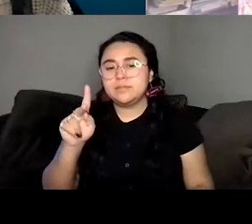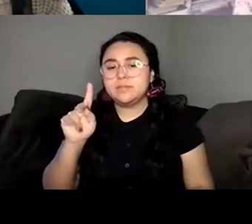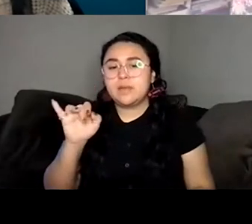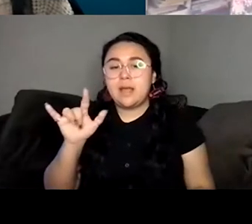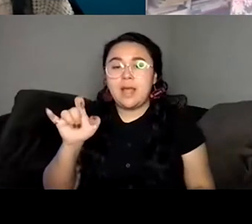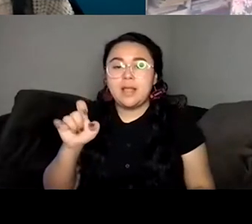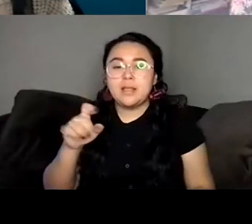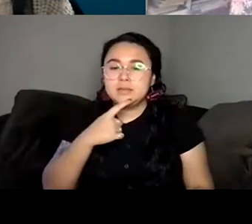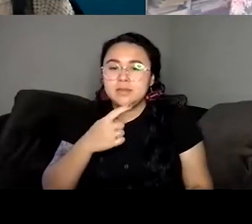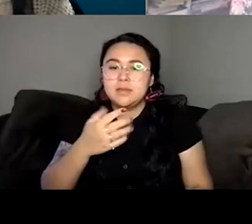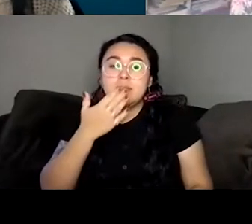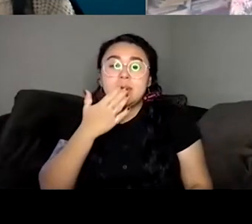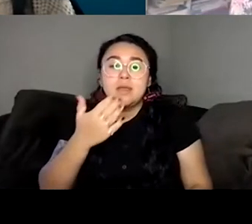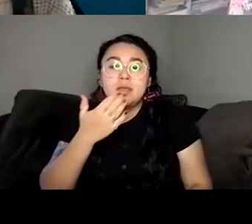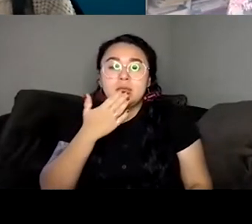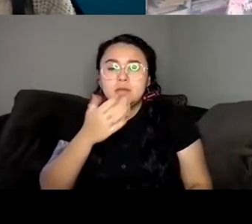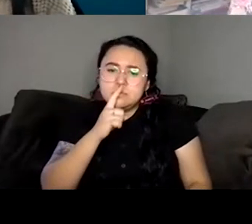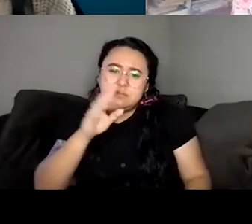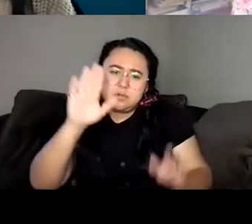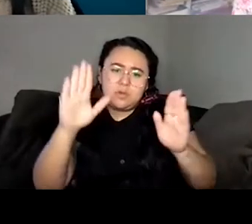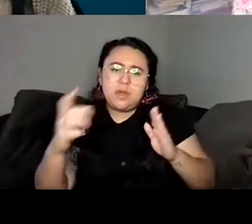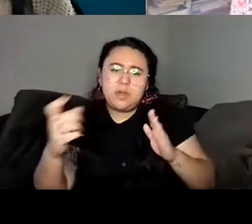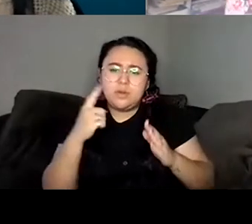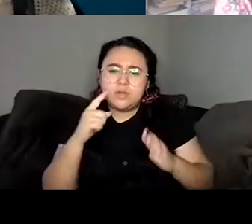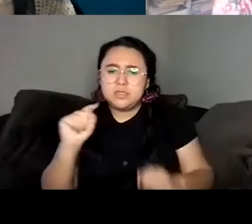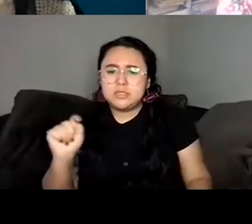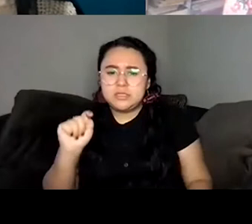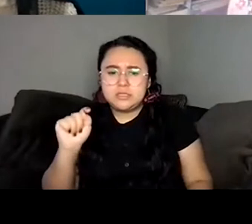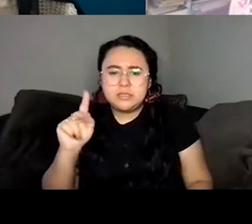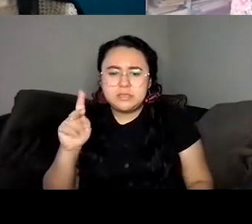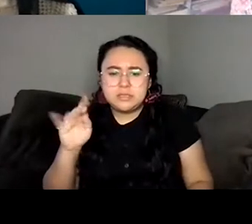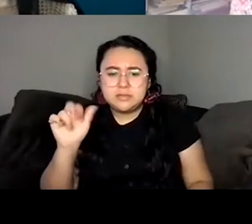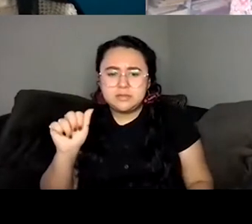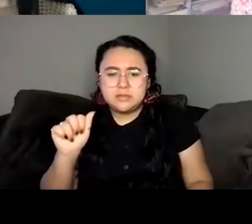you care? Um, I think that part of the answer is that I did feel pressured and at times